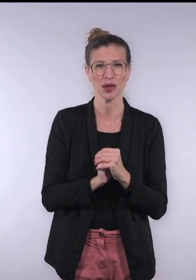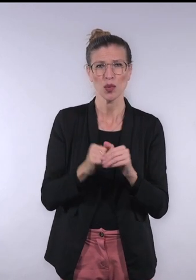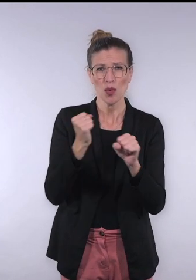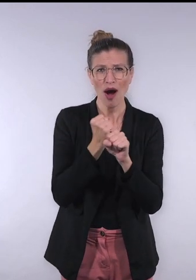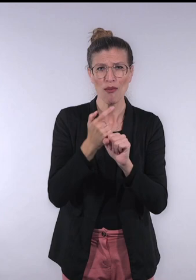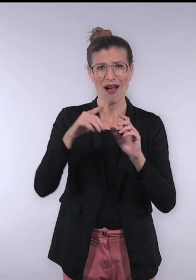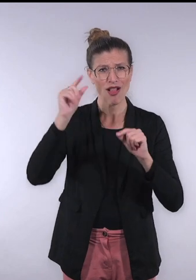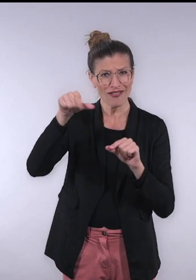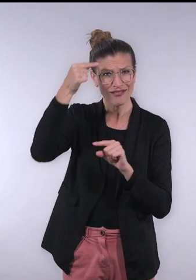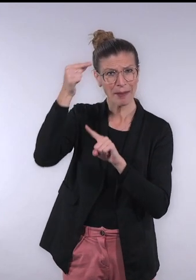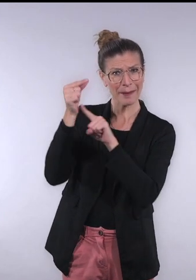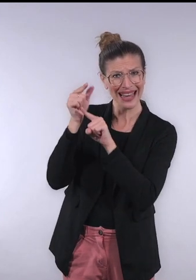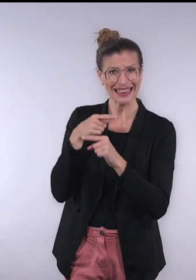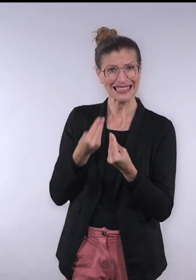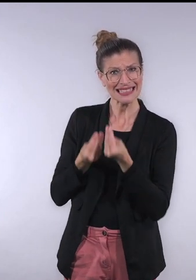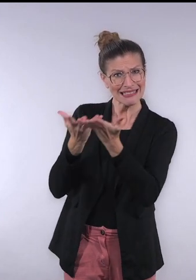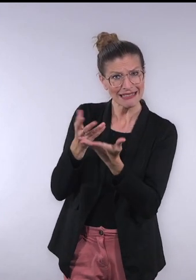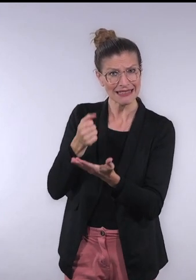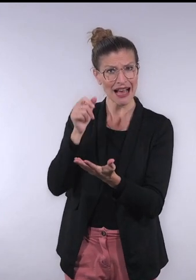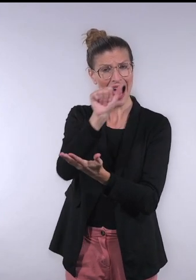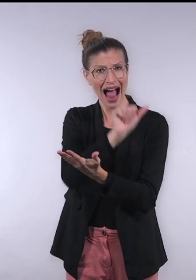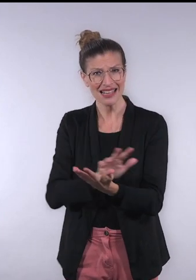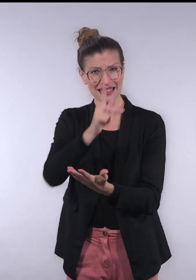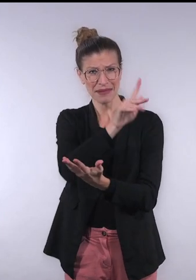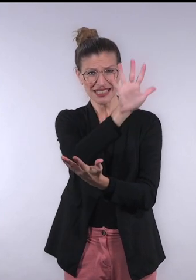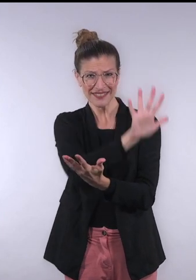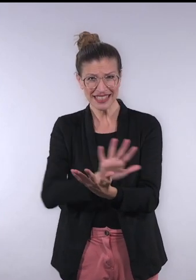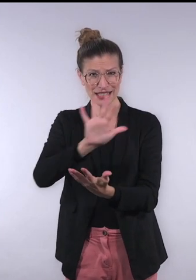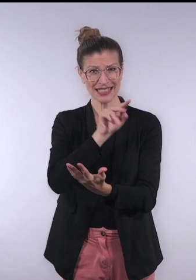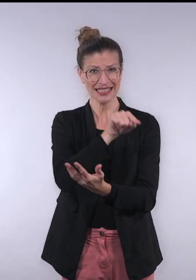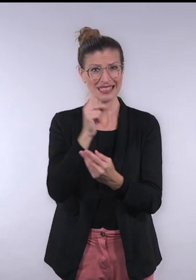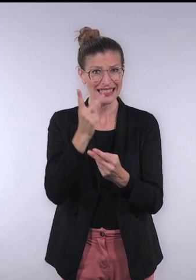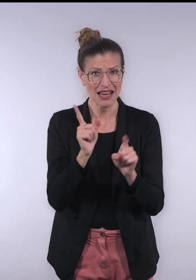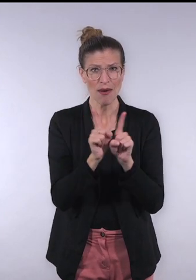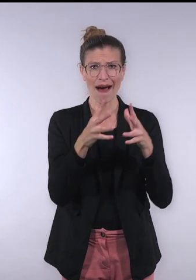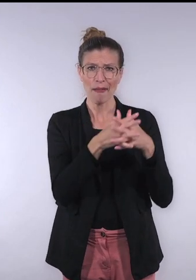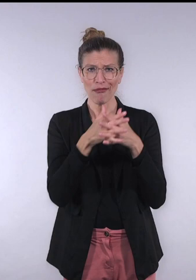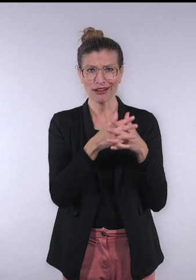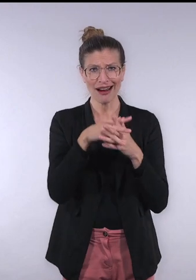we work with governments and not-for-profits. We're doing some work in Asia-Pacific and we've established a reach out